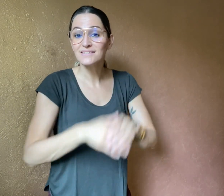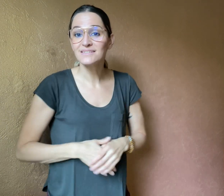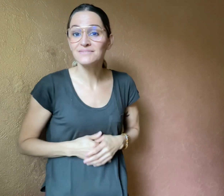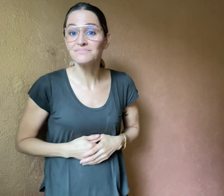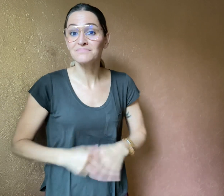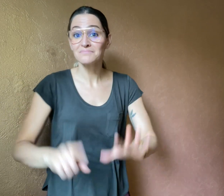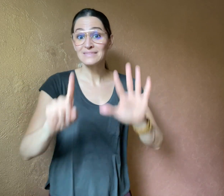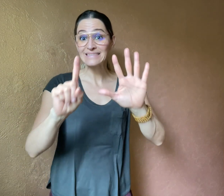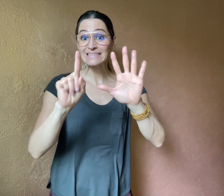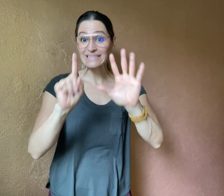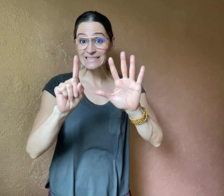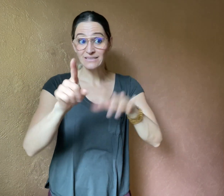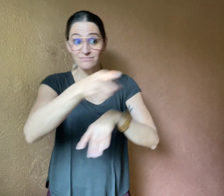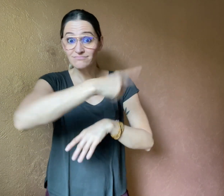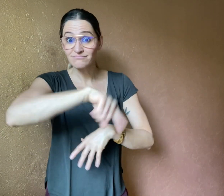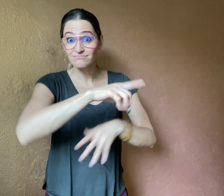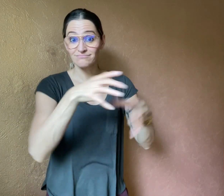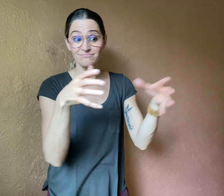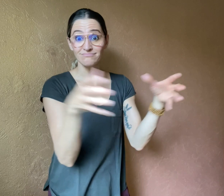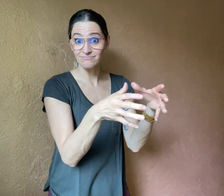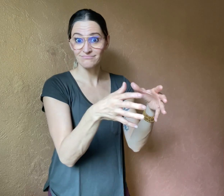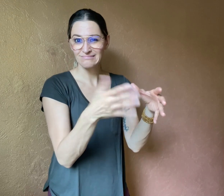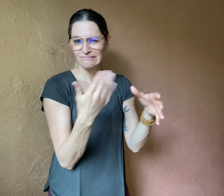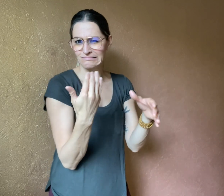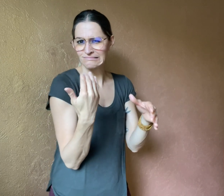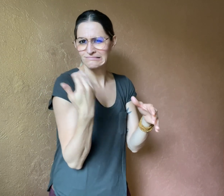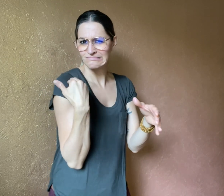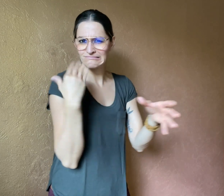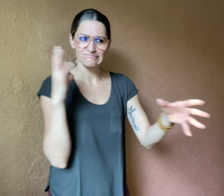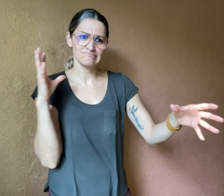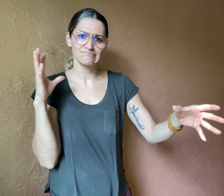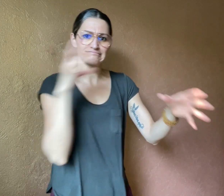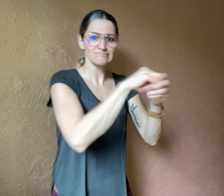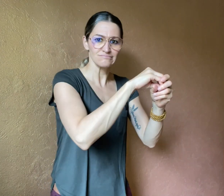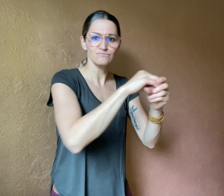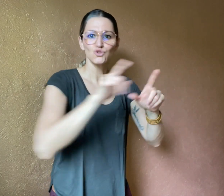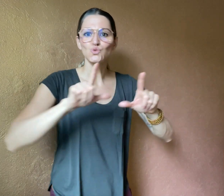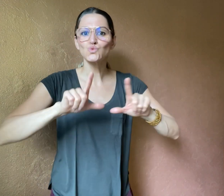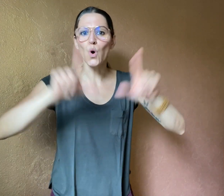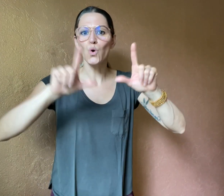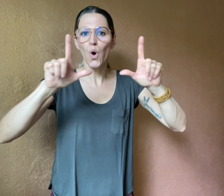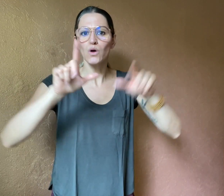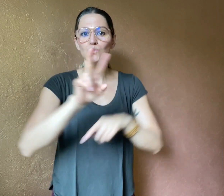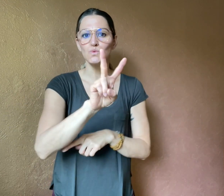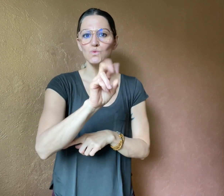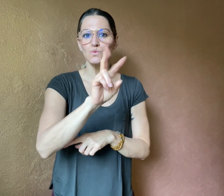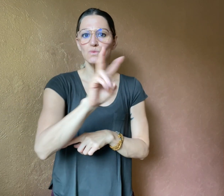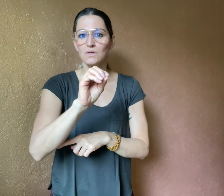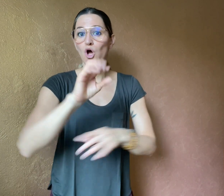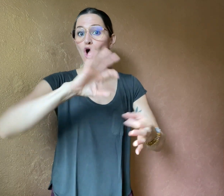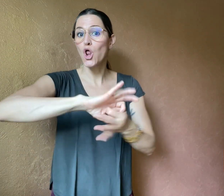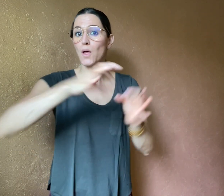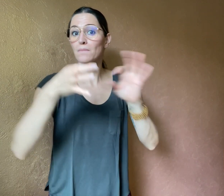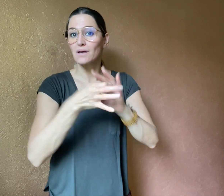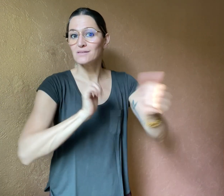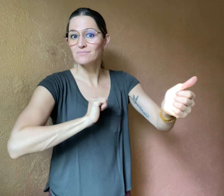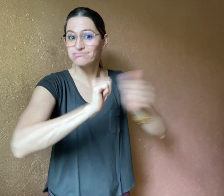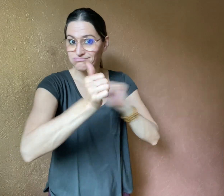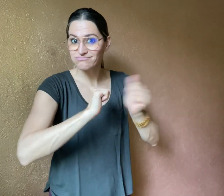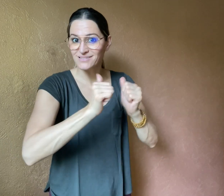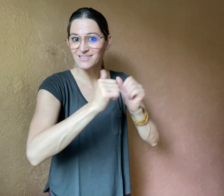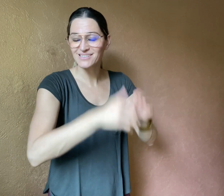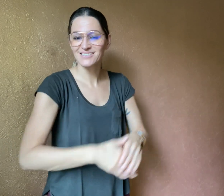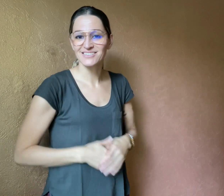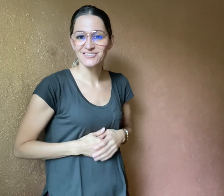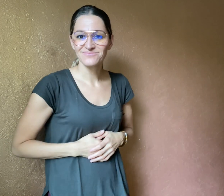Six of them competed in the recent Tokyo 2020 Olympic Games.